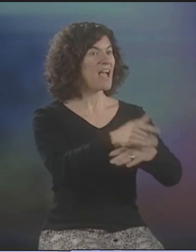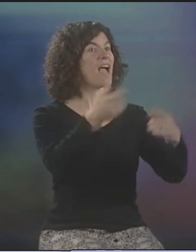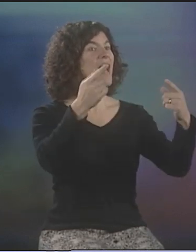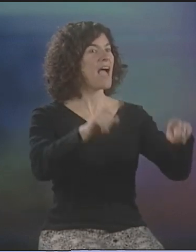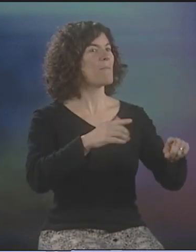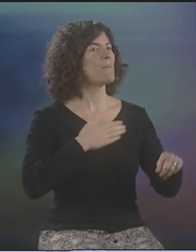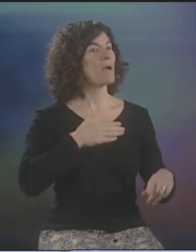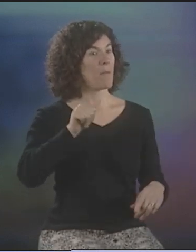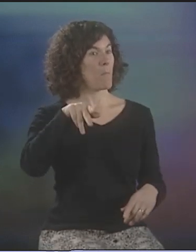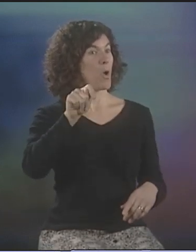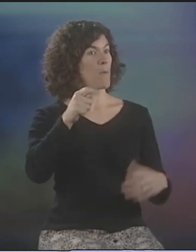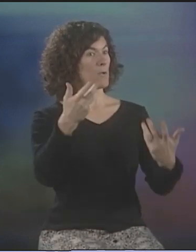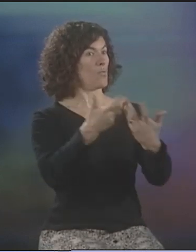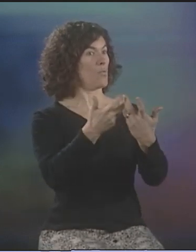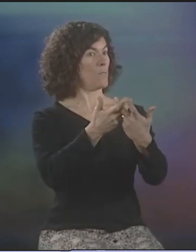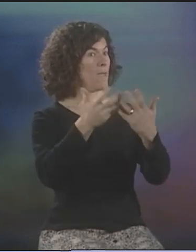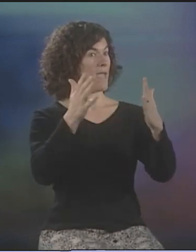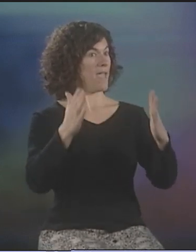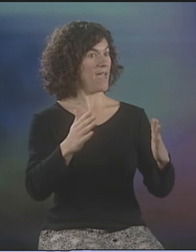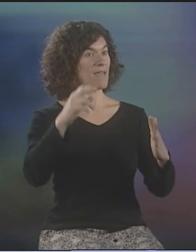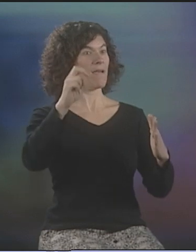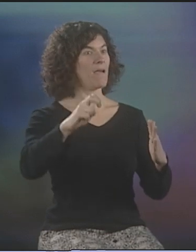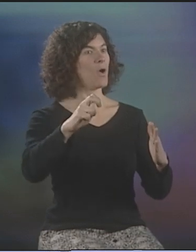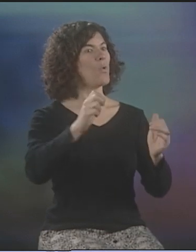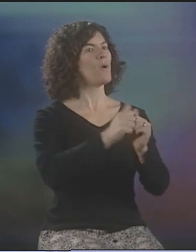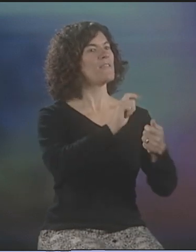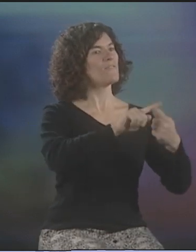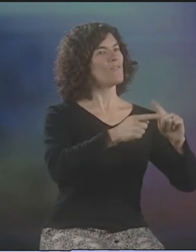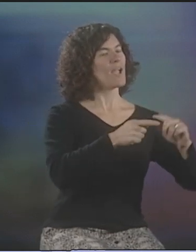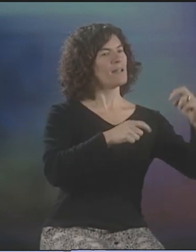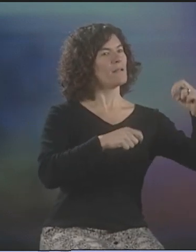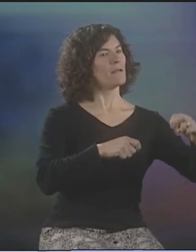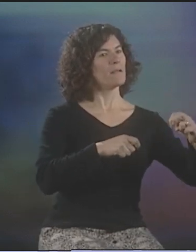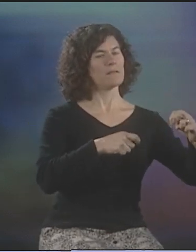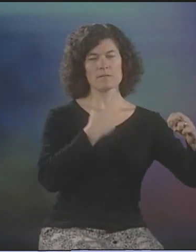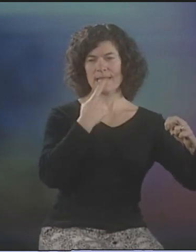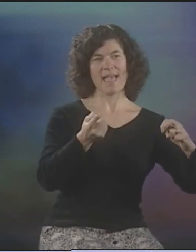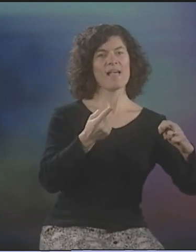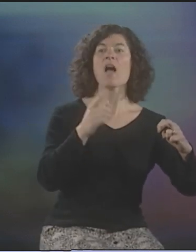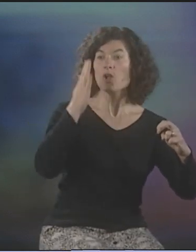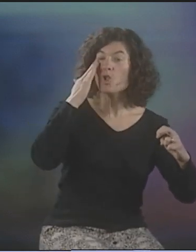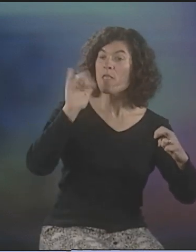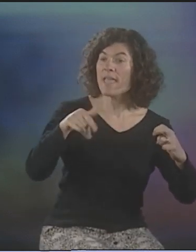AND I HAD A ROOMMATE IN THE APARTMENT I WAS LIVING IN. A FRIEND OF HERS WAS SITTING THERE AND SAYING,